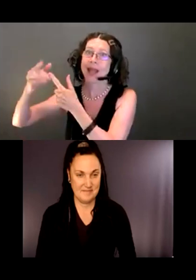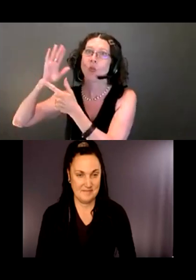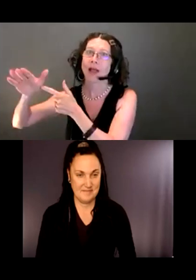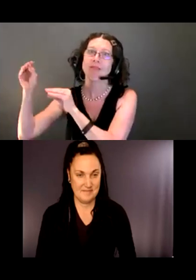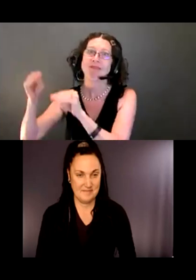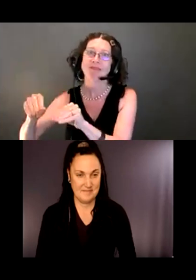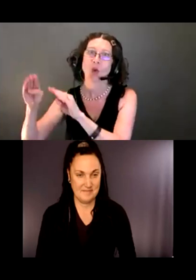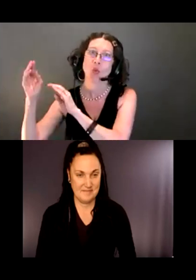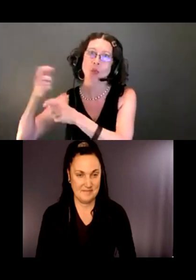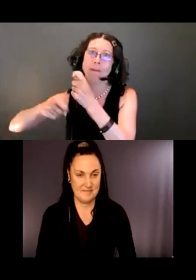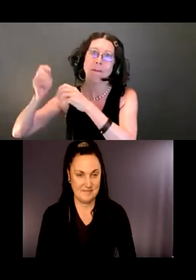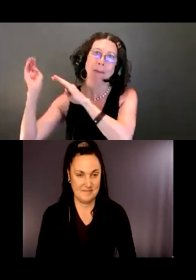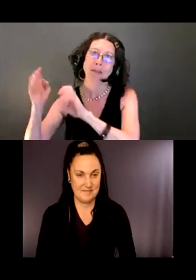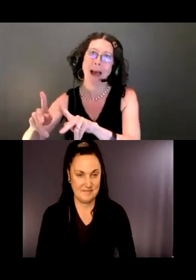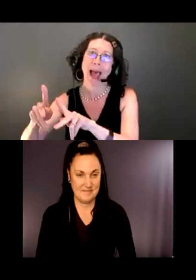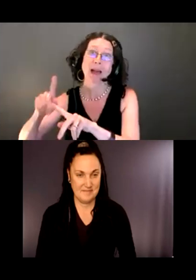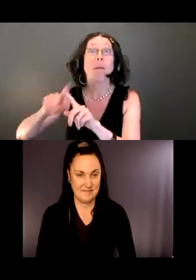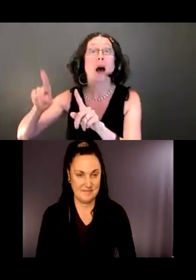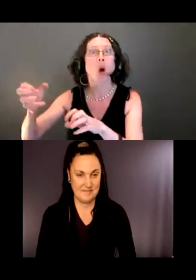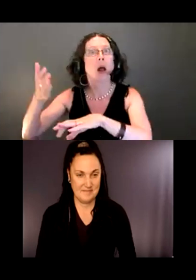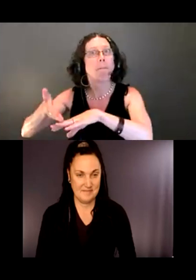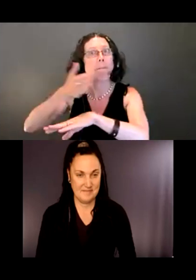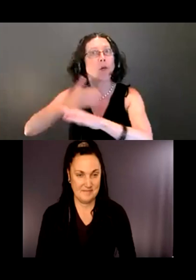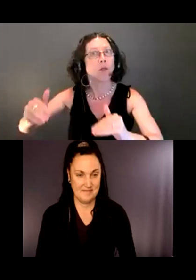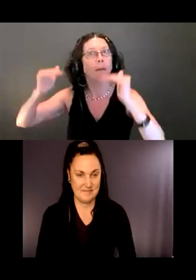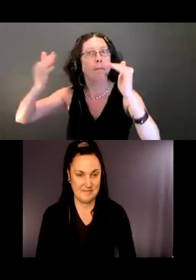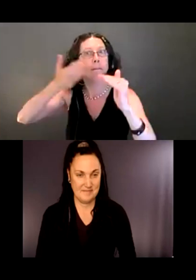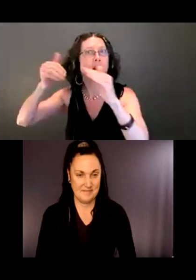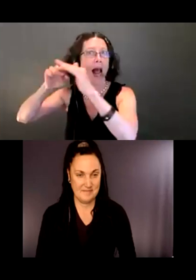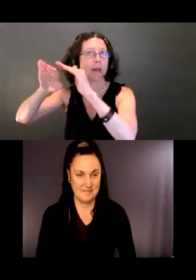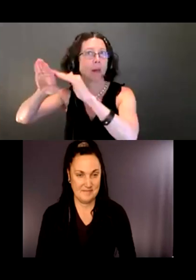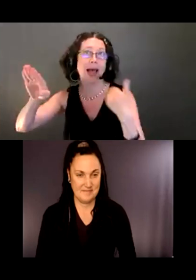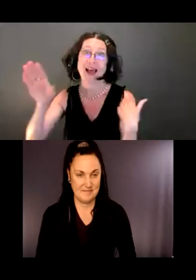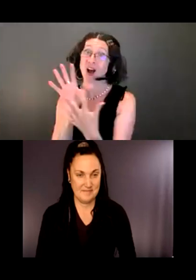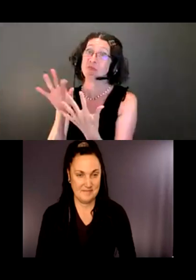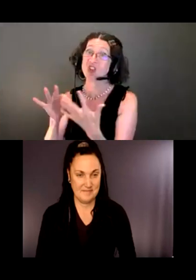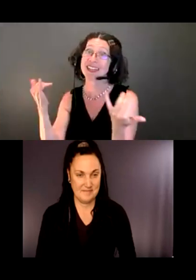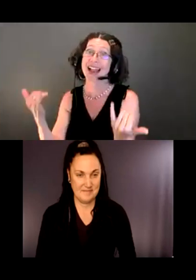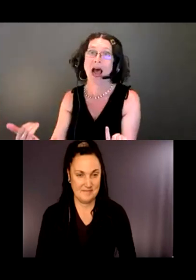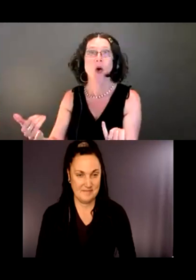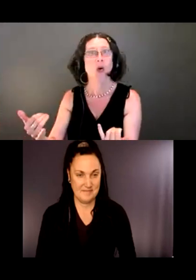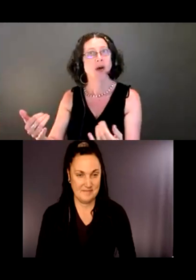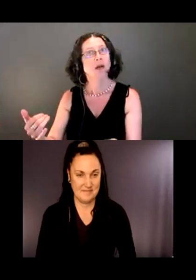We have some options to make things actually better,